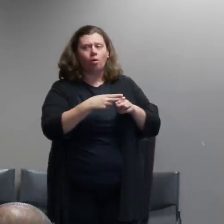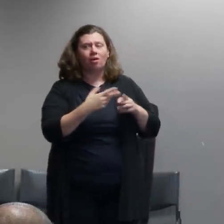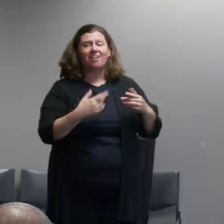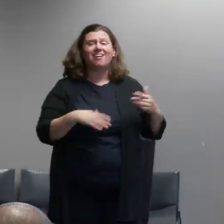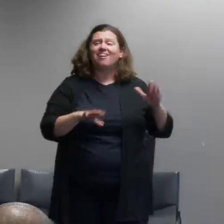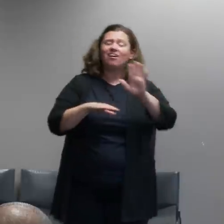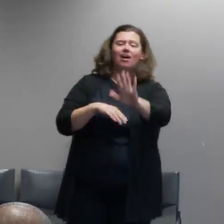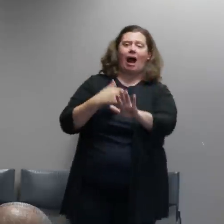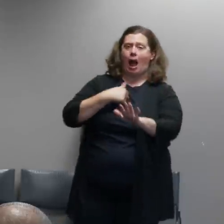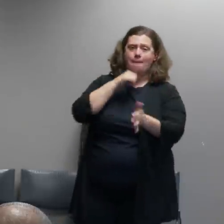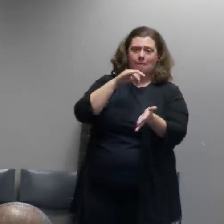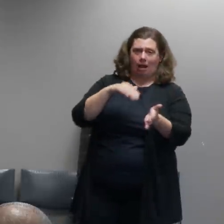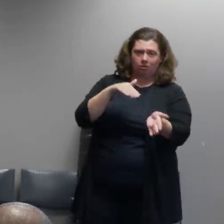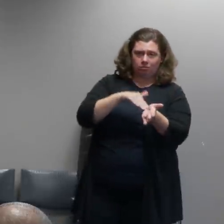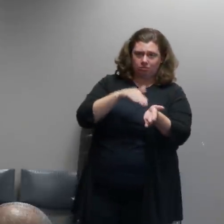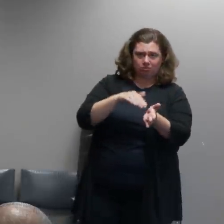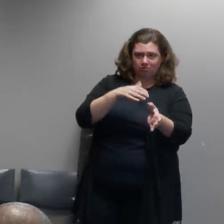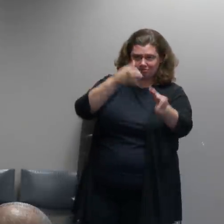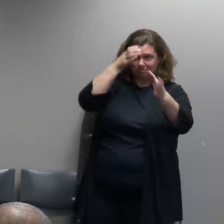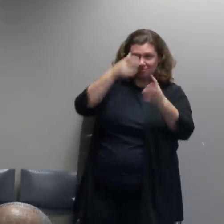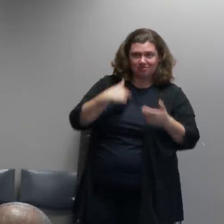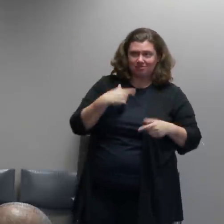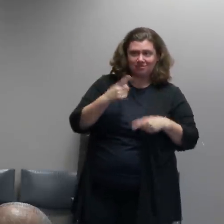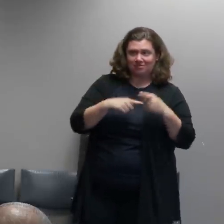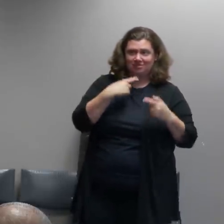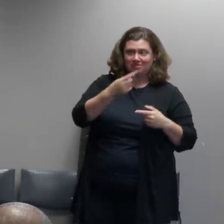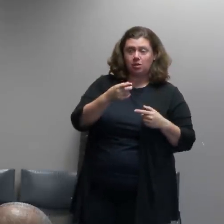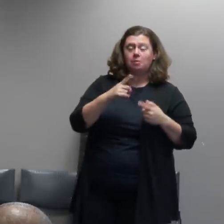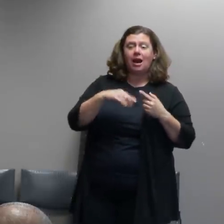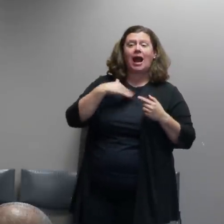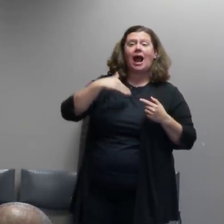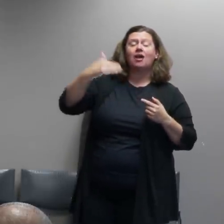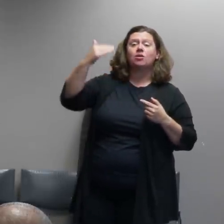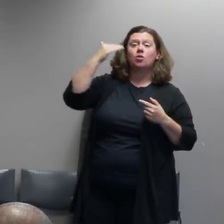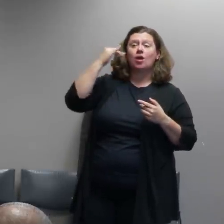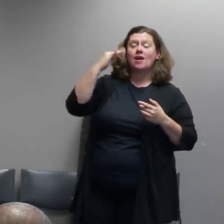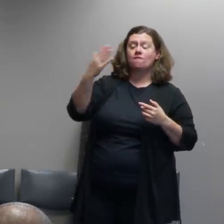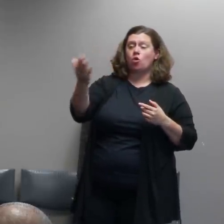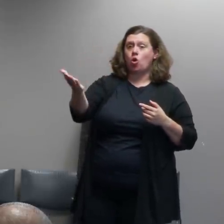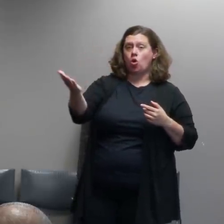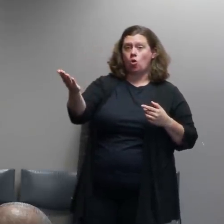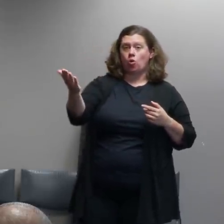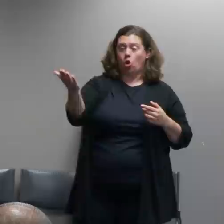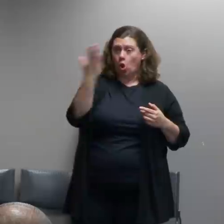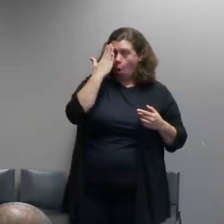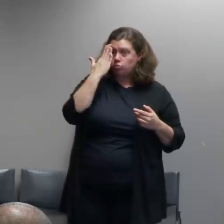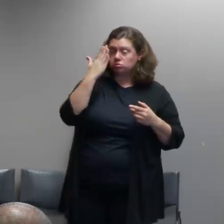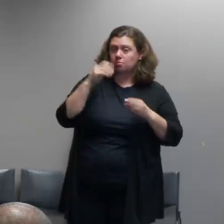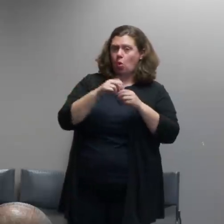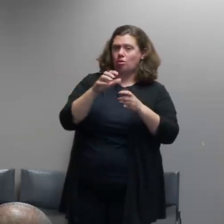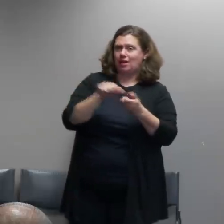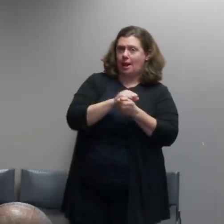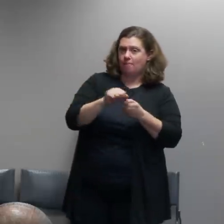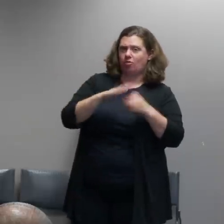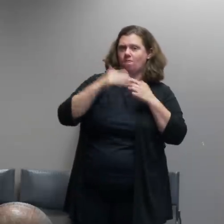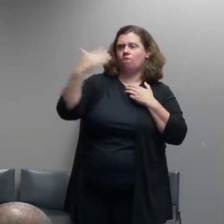function of how close they were to the laser and how long they were exposed to it and just to clarify there have been folks in varying degrees